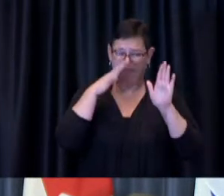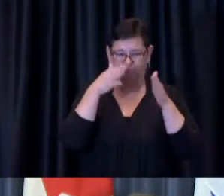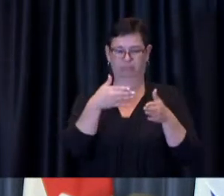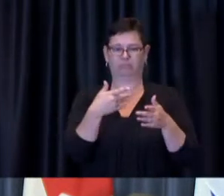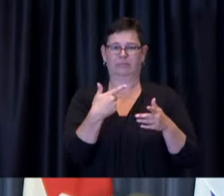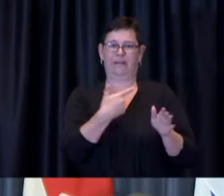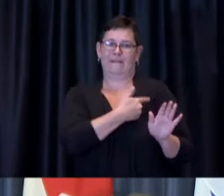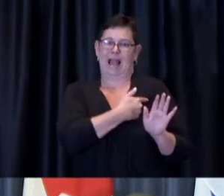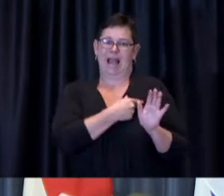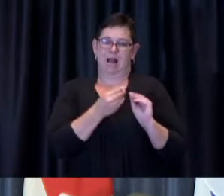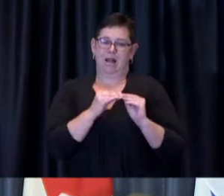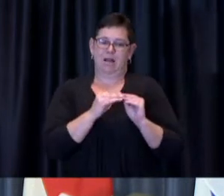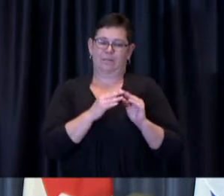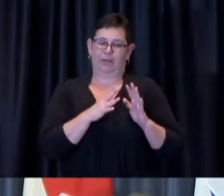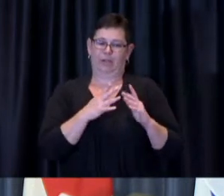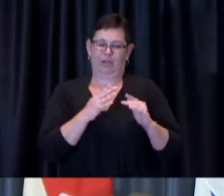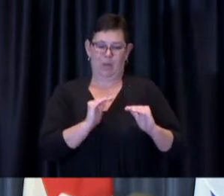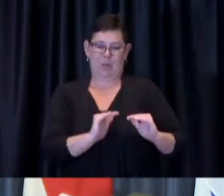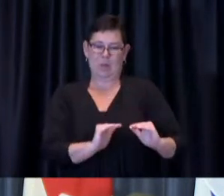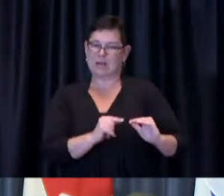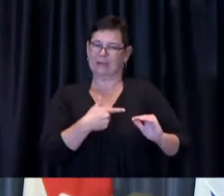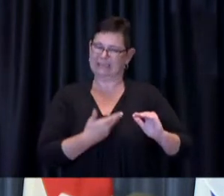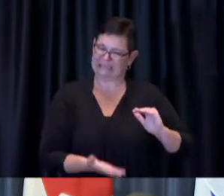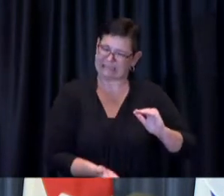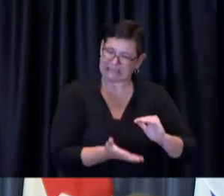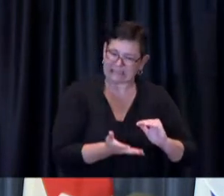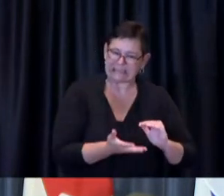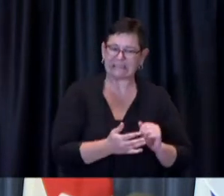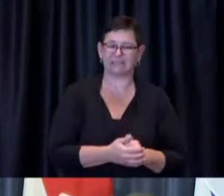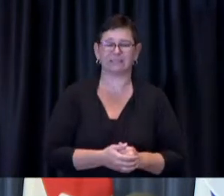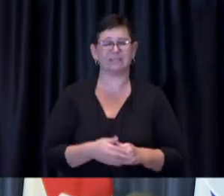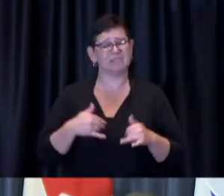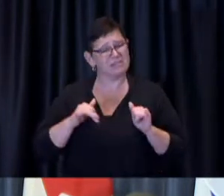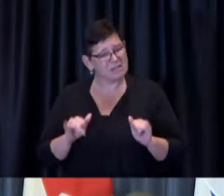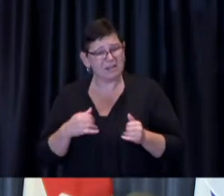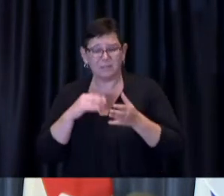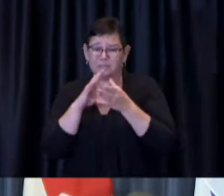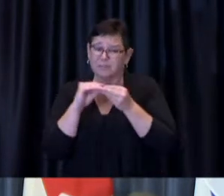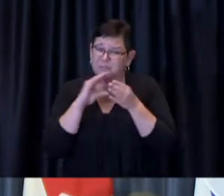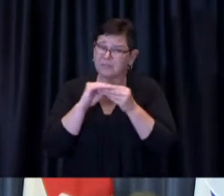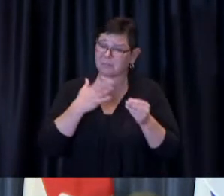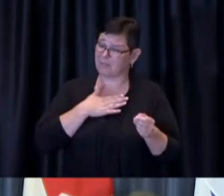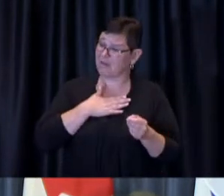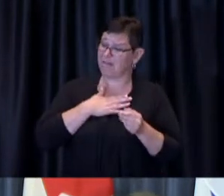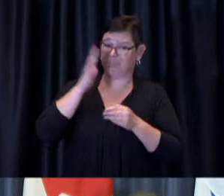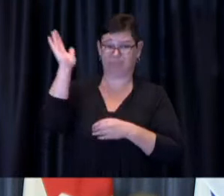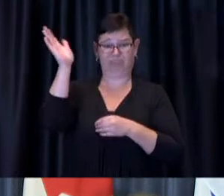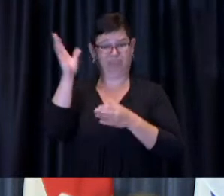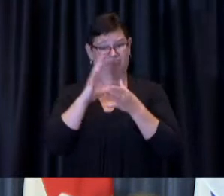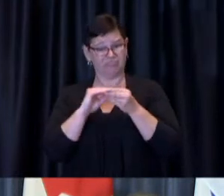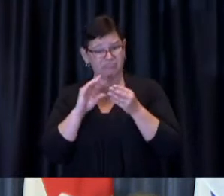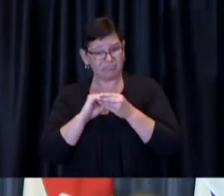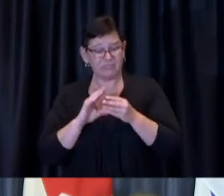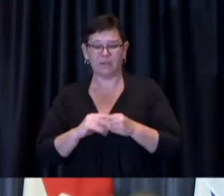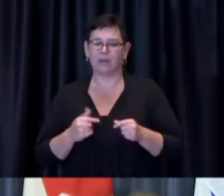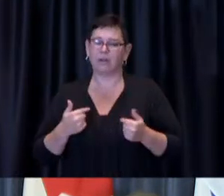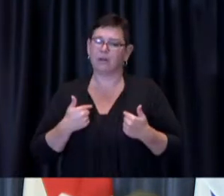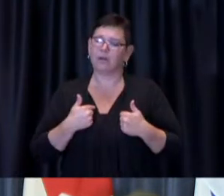mention in in you know my remarks this morning we are using every channel of communication available